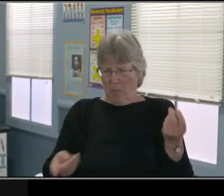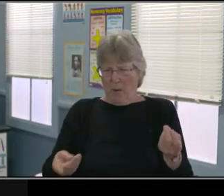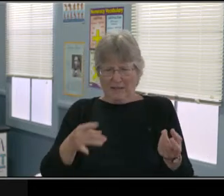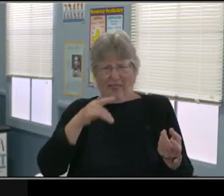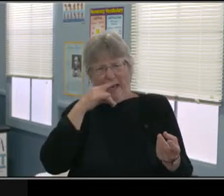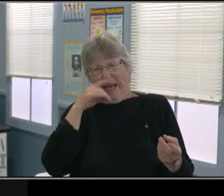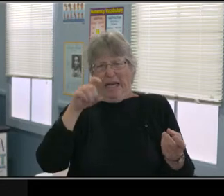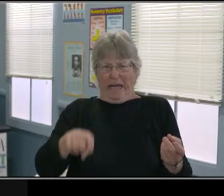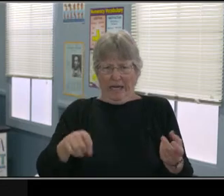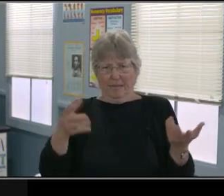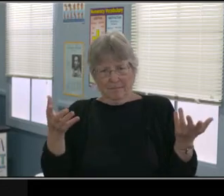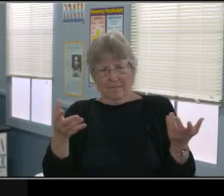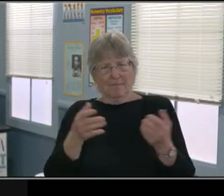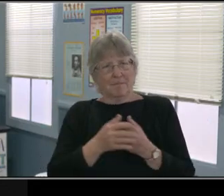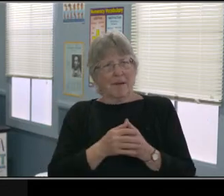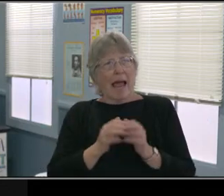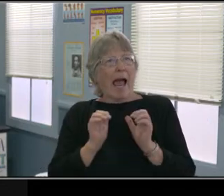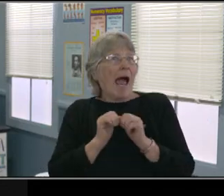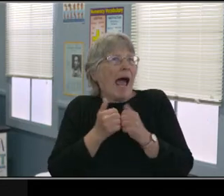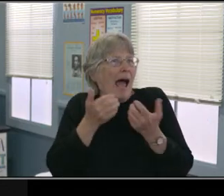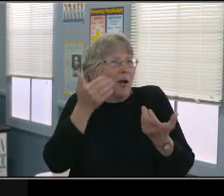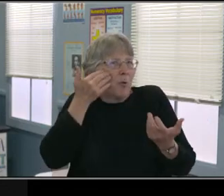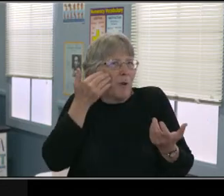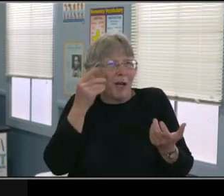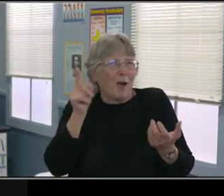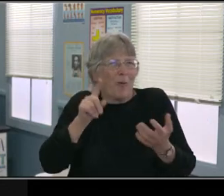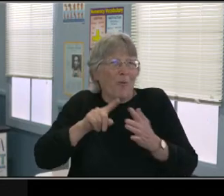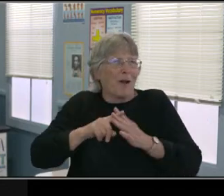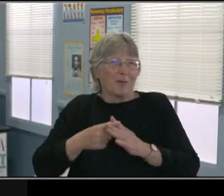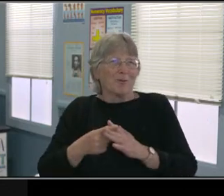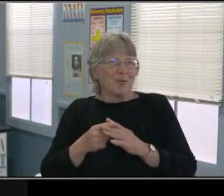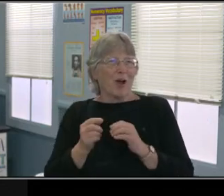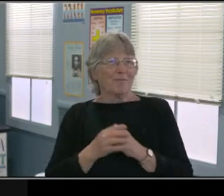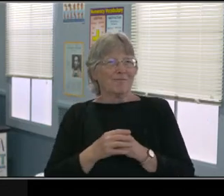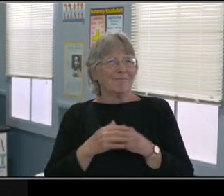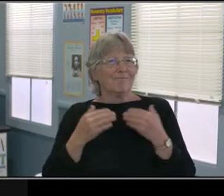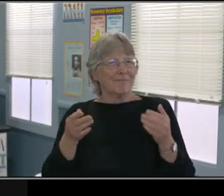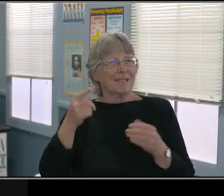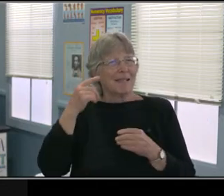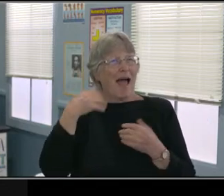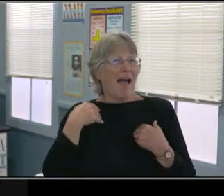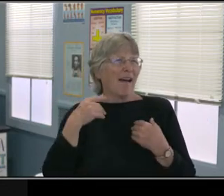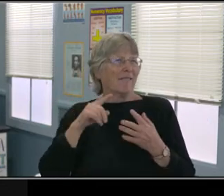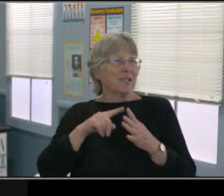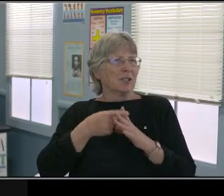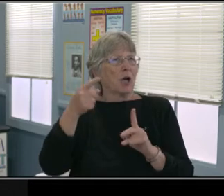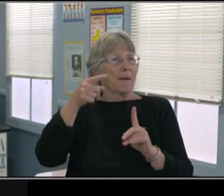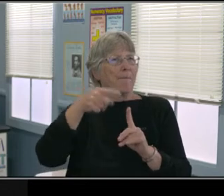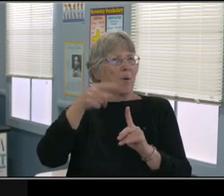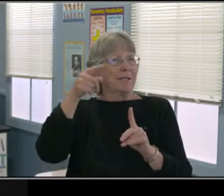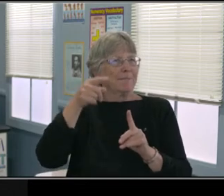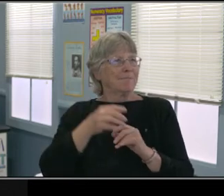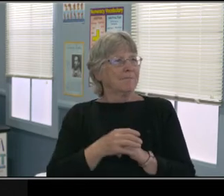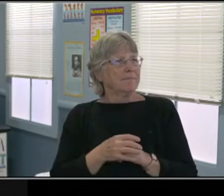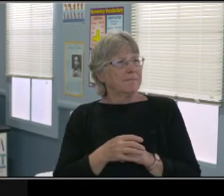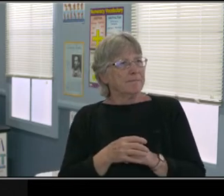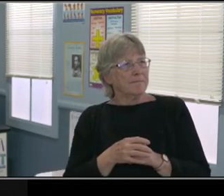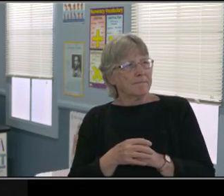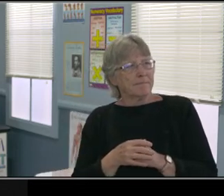if our students are learning via the computer, be online are we able to address those goals and what does that look like?